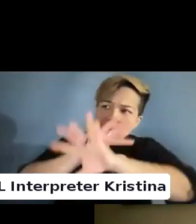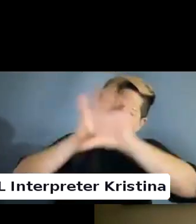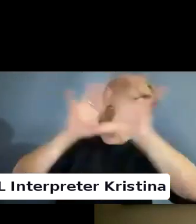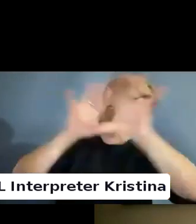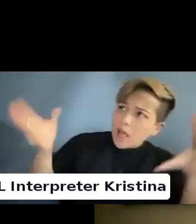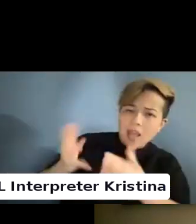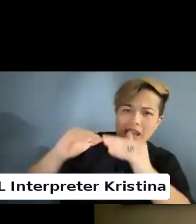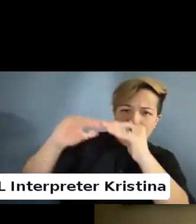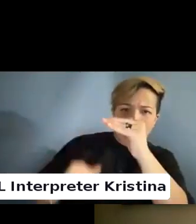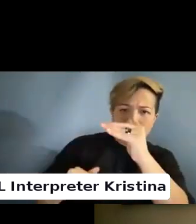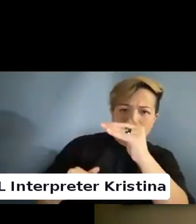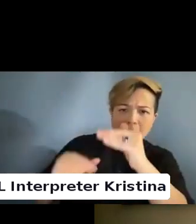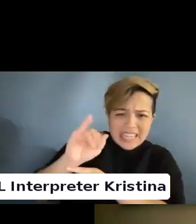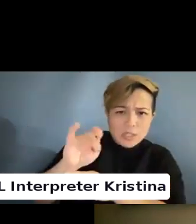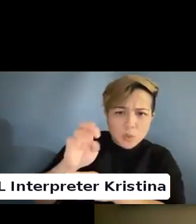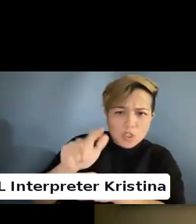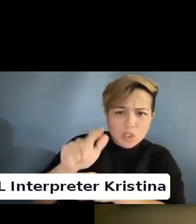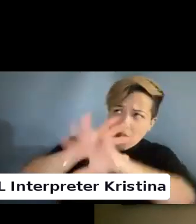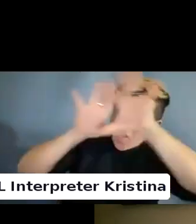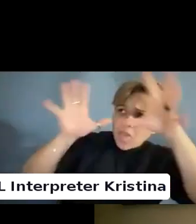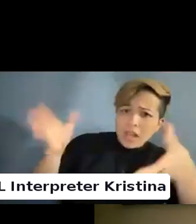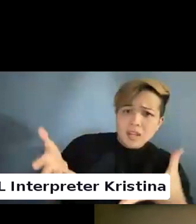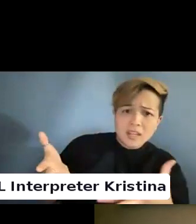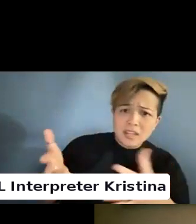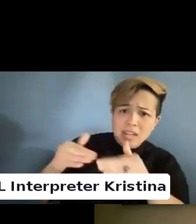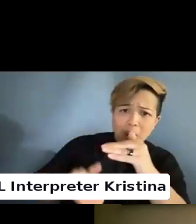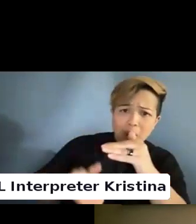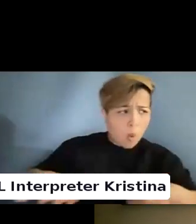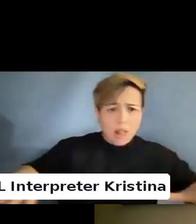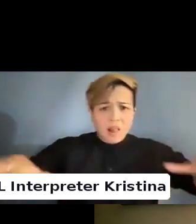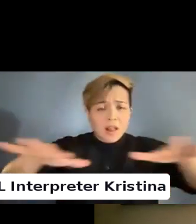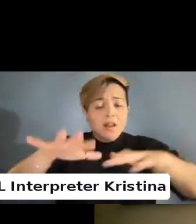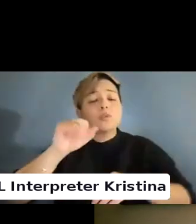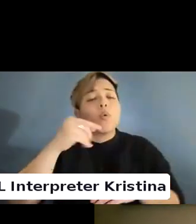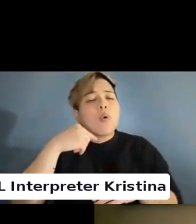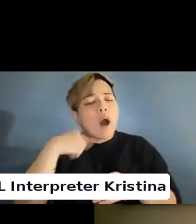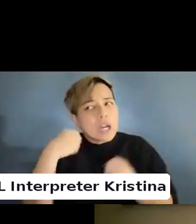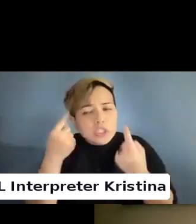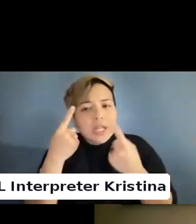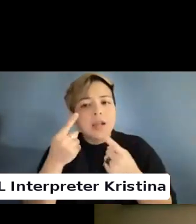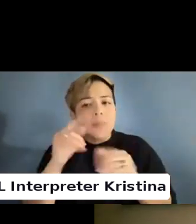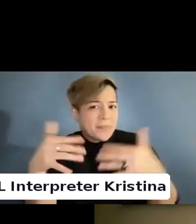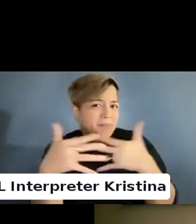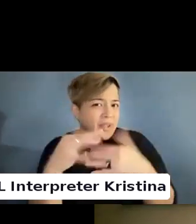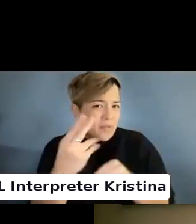So I think I understand sort of the fear of using those tools.